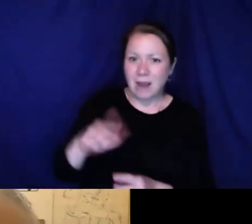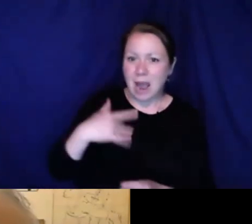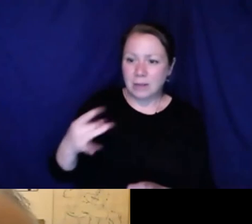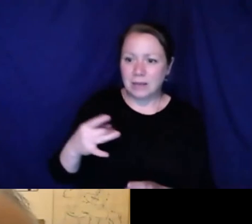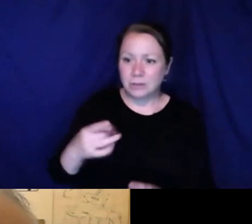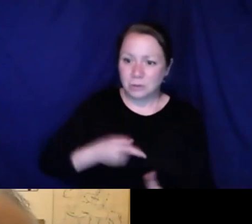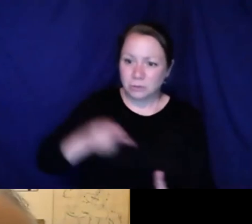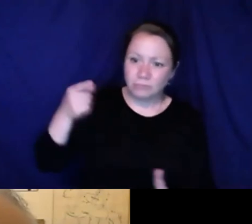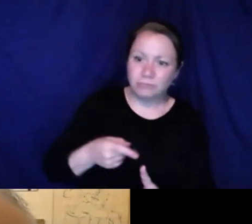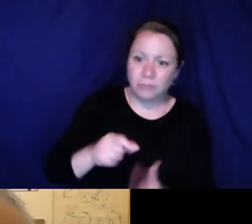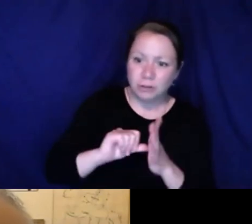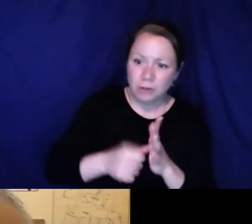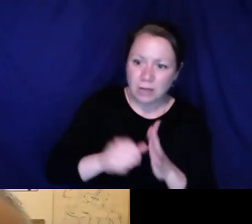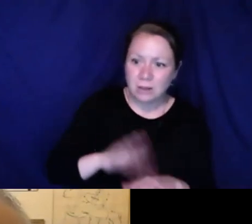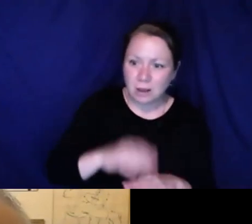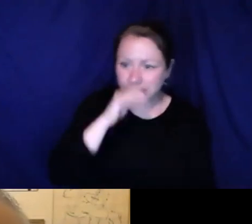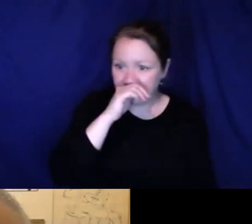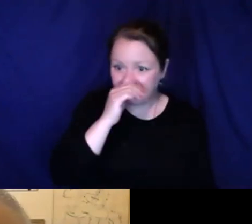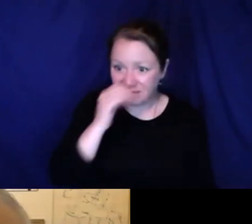work that's below what their capabilities might